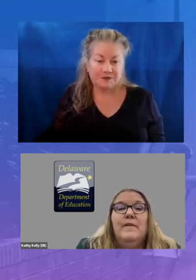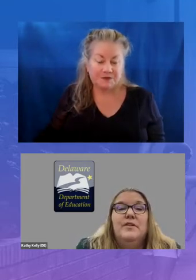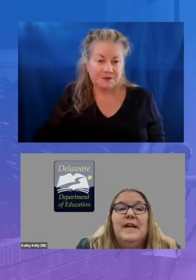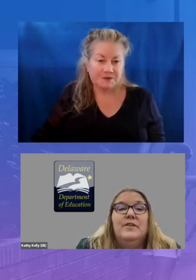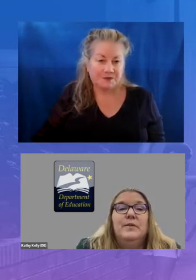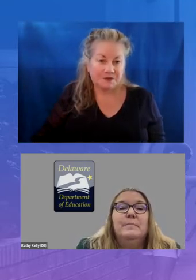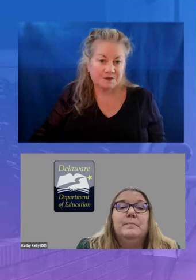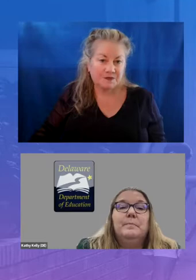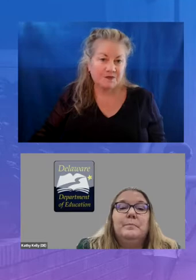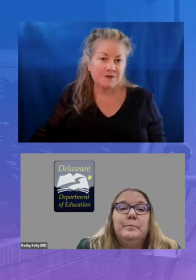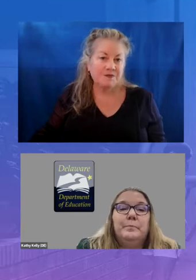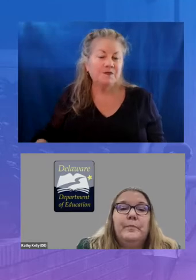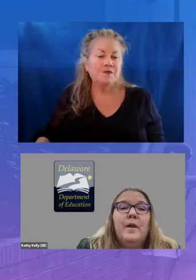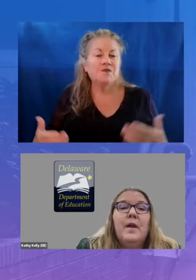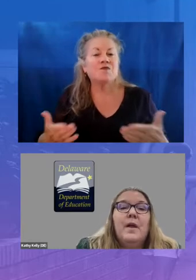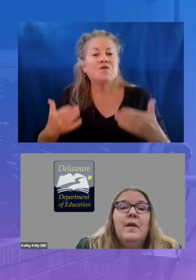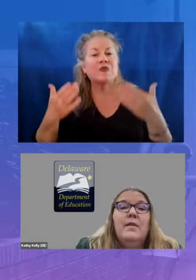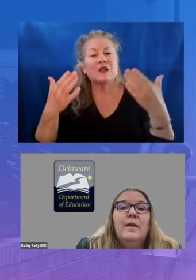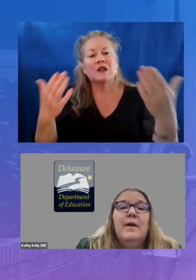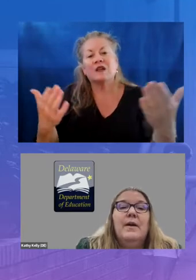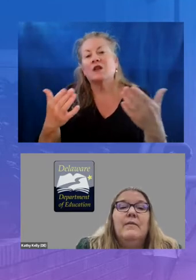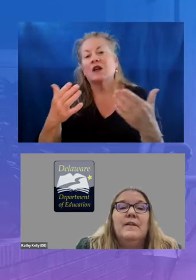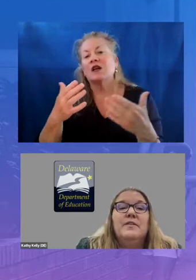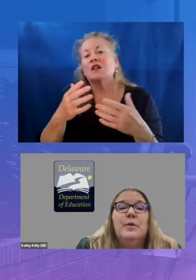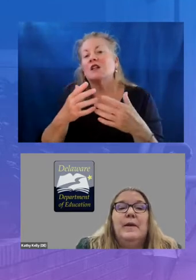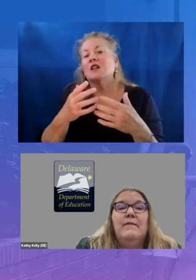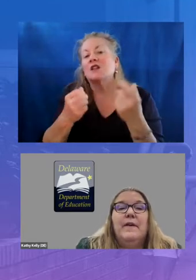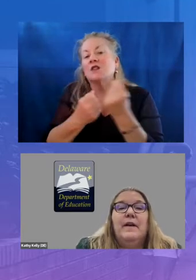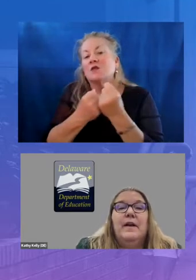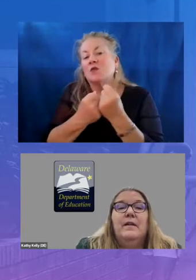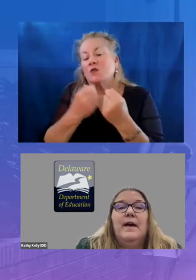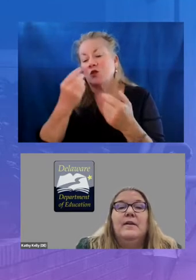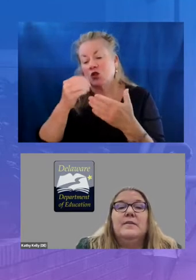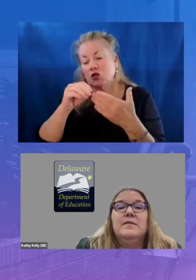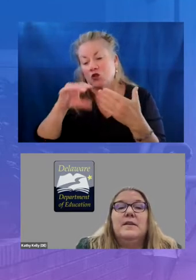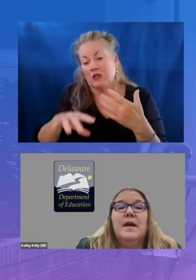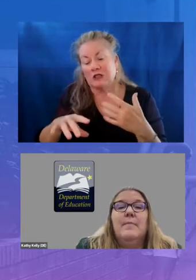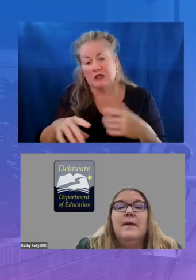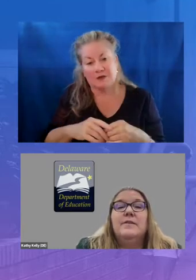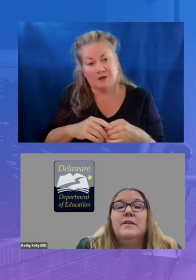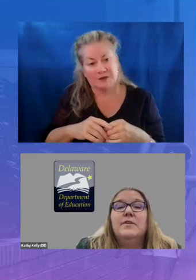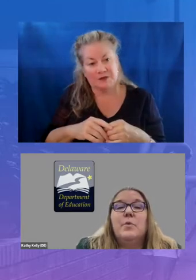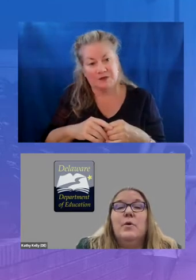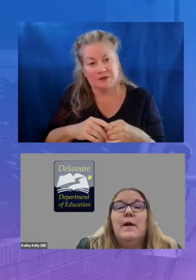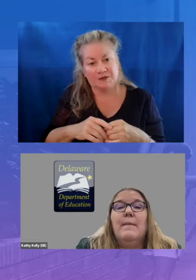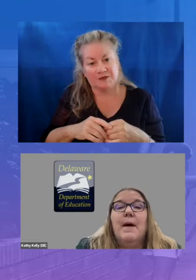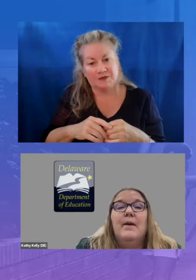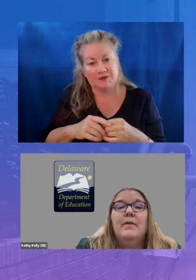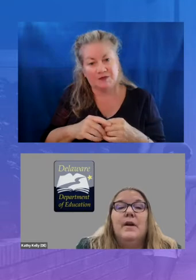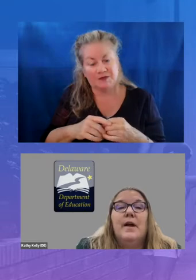education the american rescue plan funding allowed us to step into this role and model the kinds of